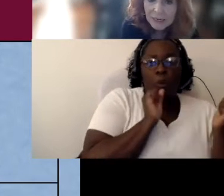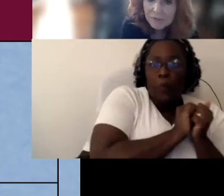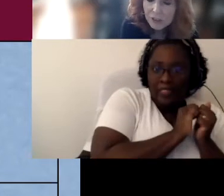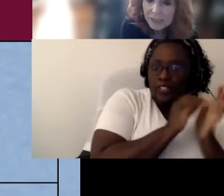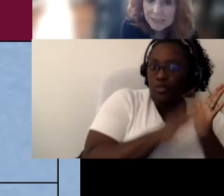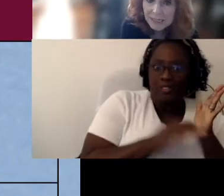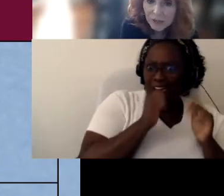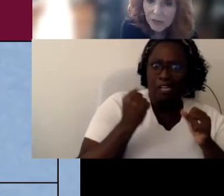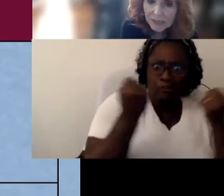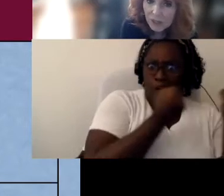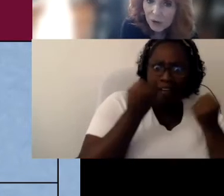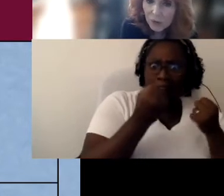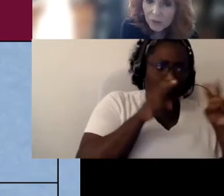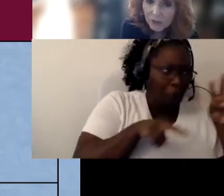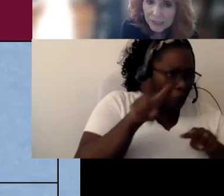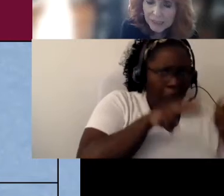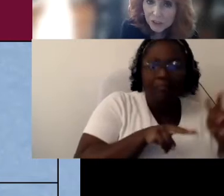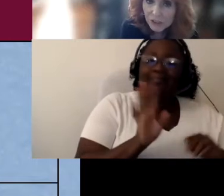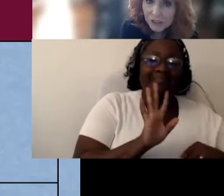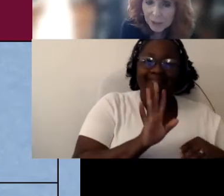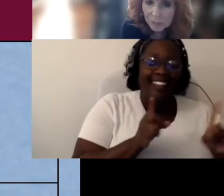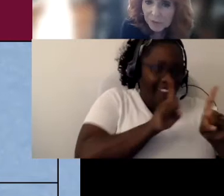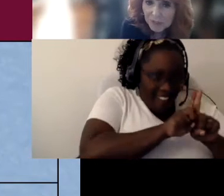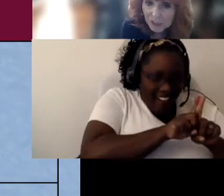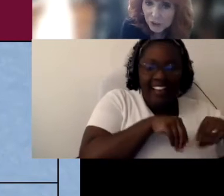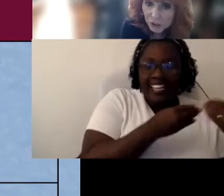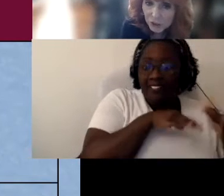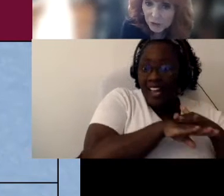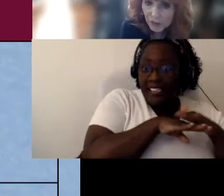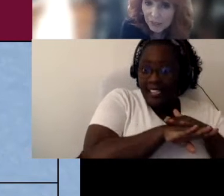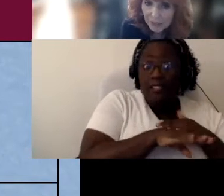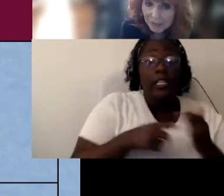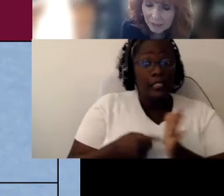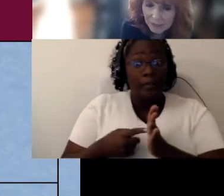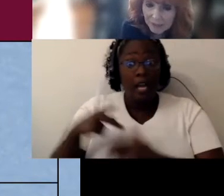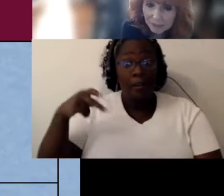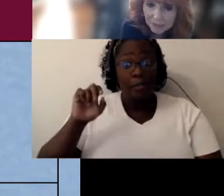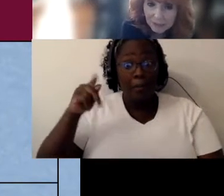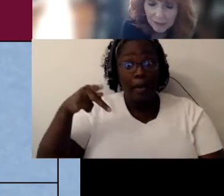Um you can see you guys know new teachers do have paraprofessionals do do that kind